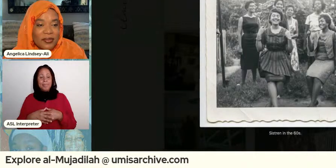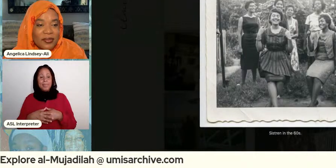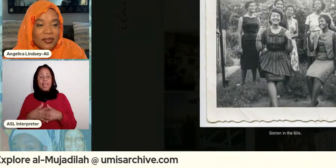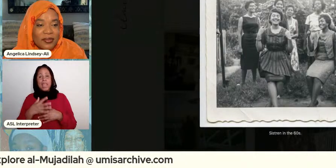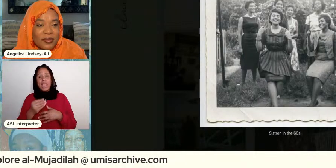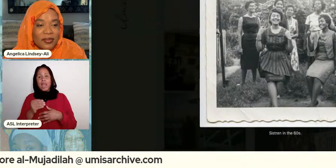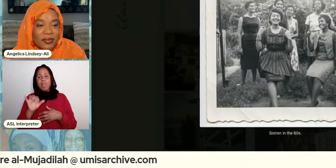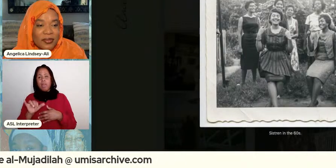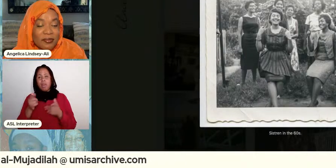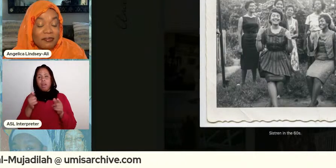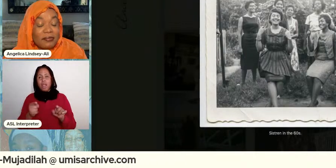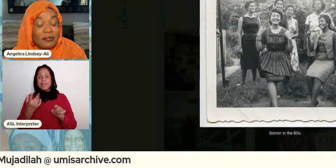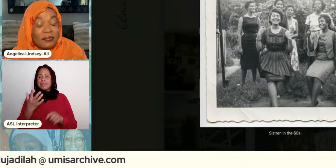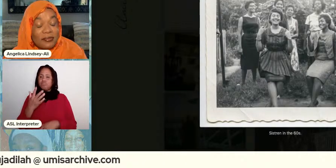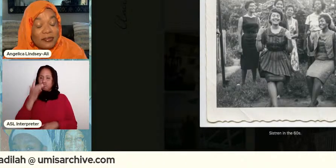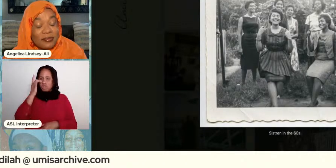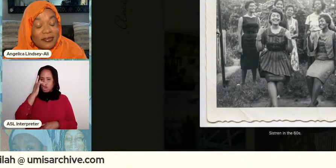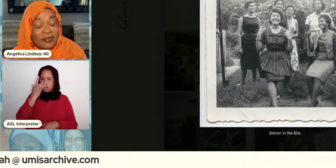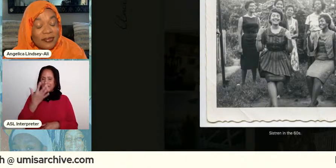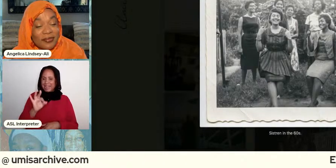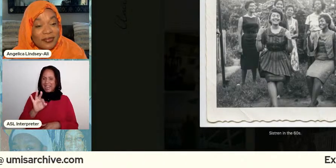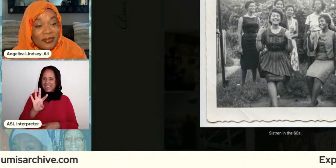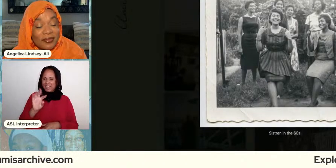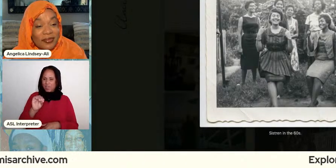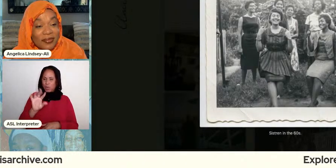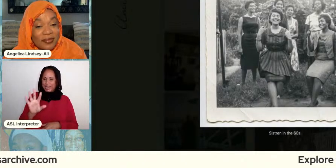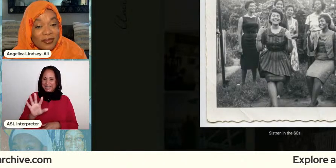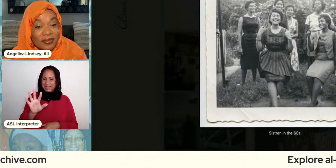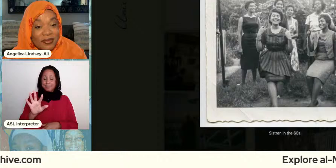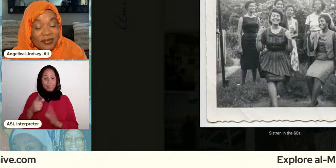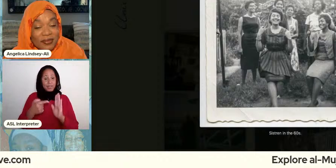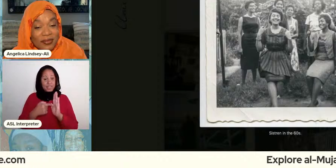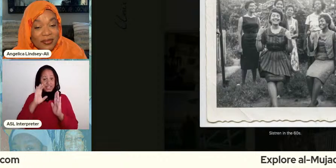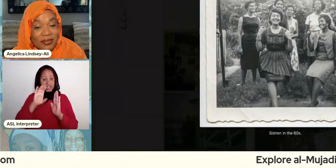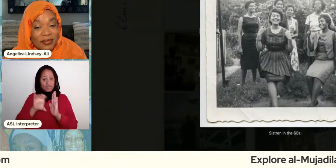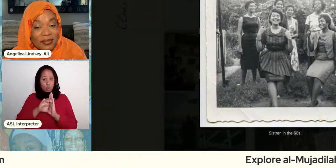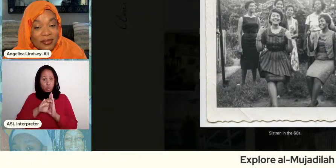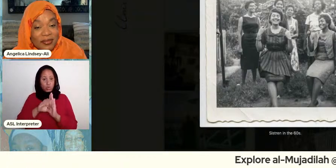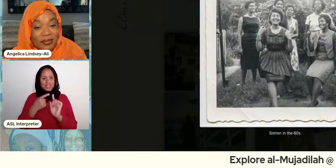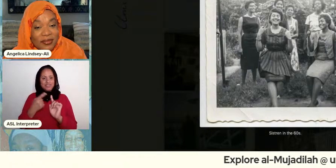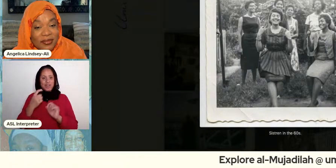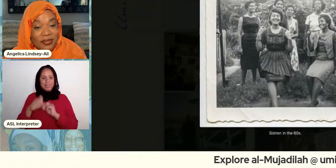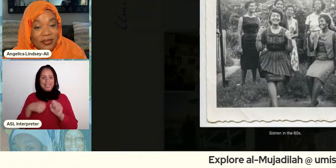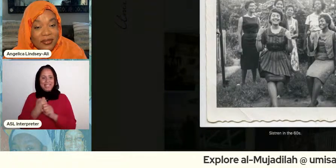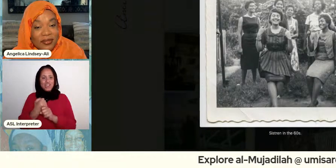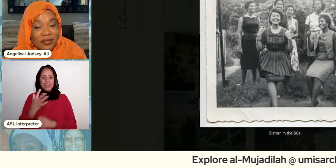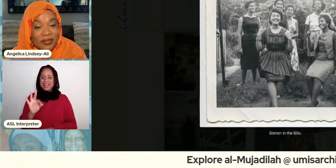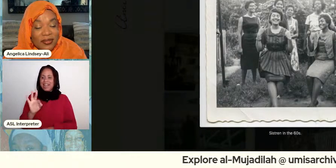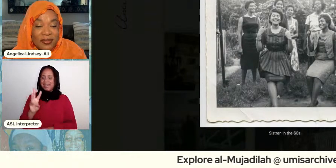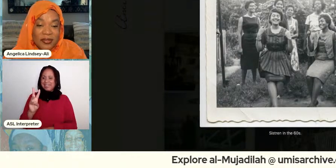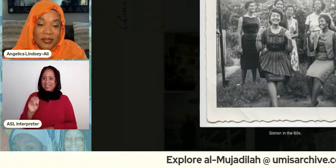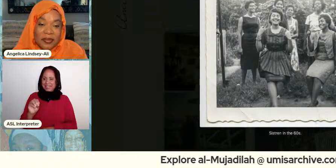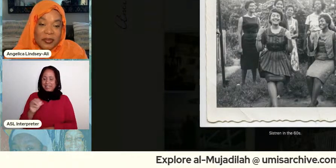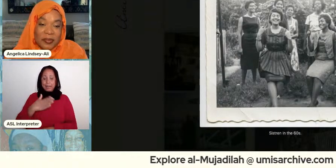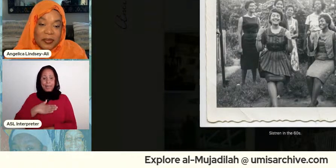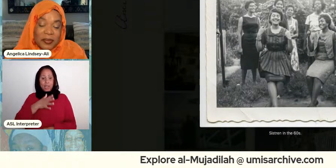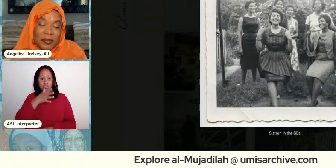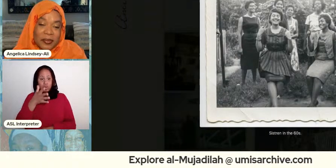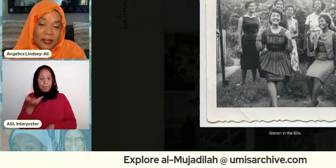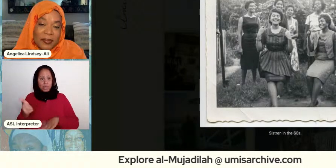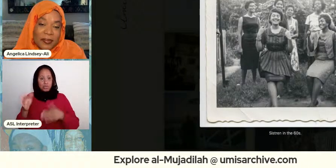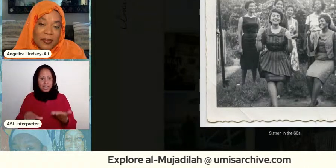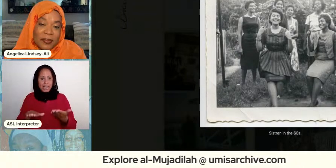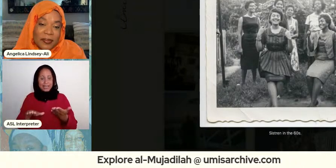early 40s 1940s this photo is from 1960 and my grandmother died in 2017 um and they were